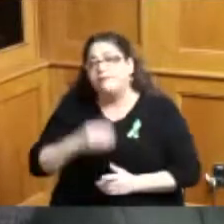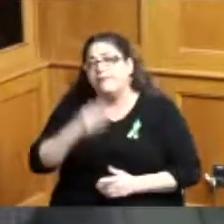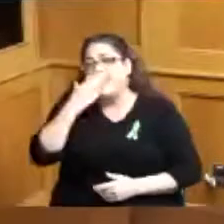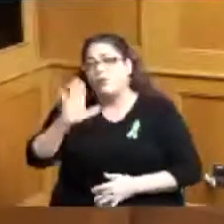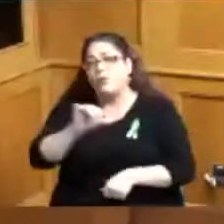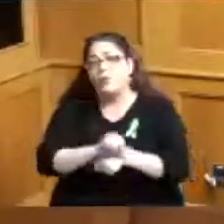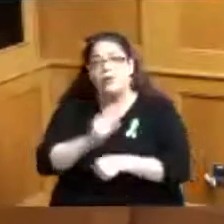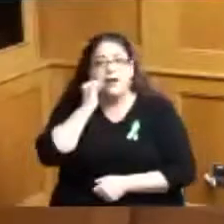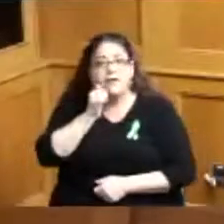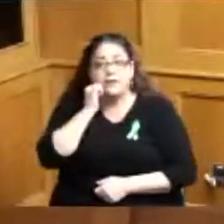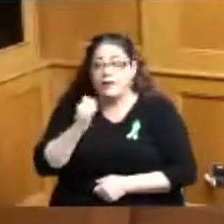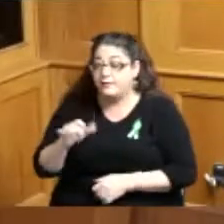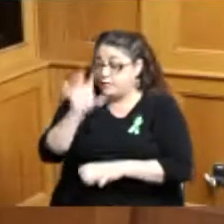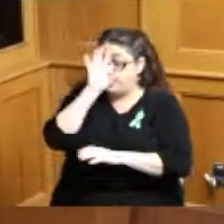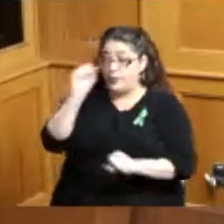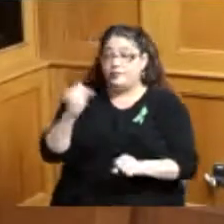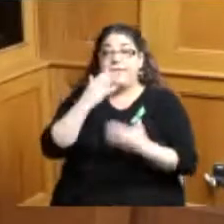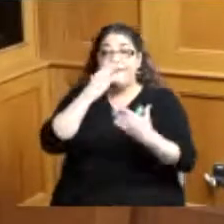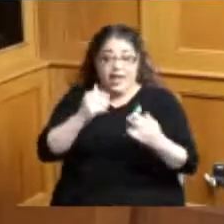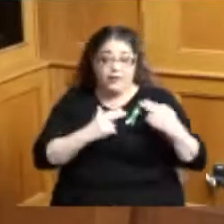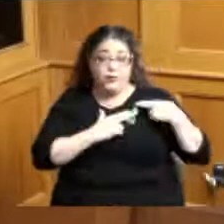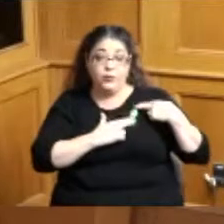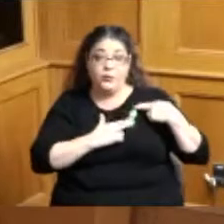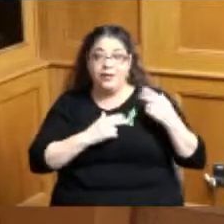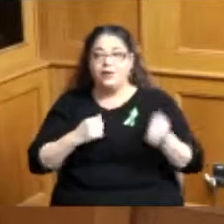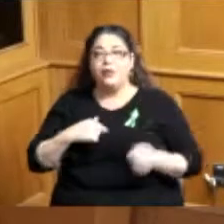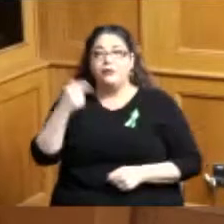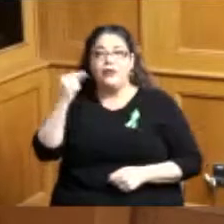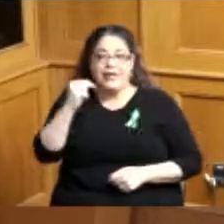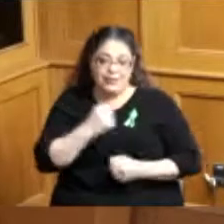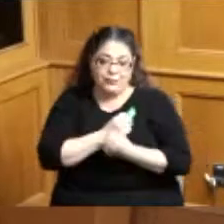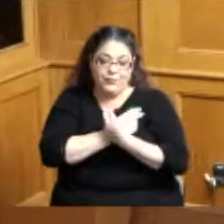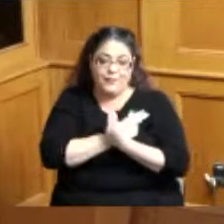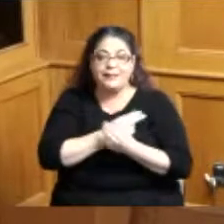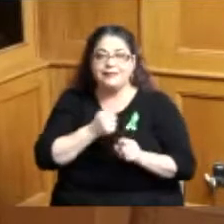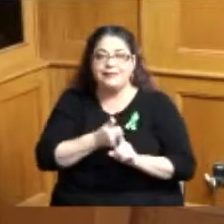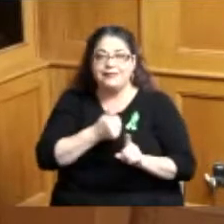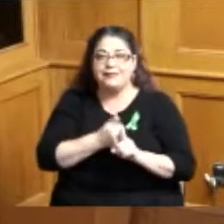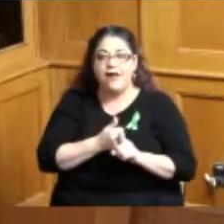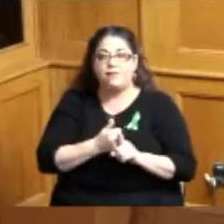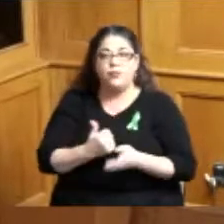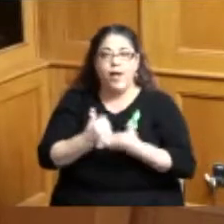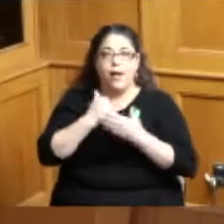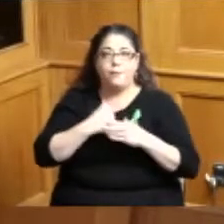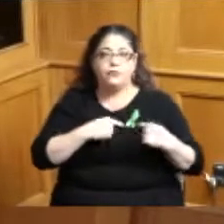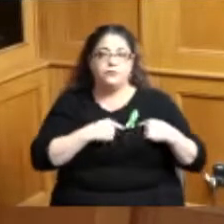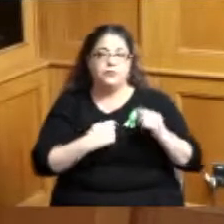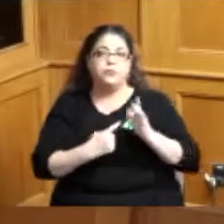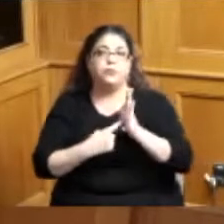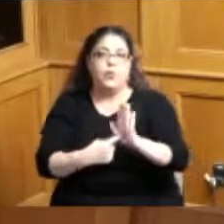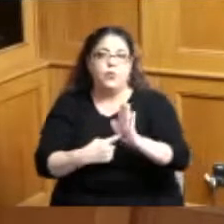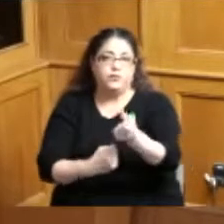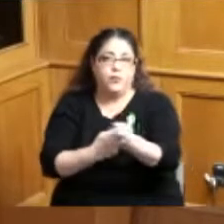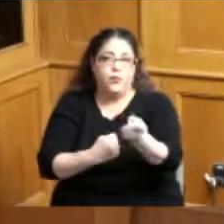and also thank you for the ribbons they're very nice we're wearing from you guys so thank you we'll come forward and take a picture with you